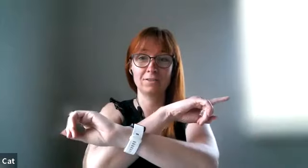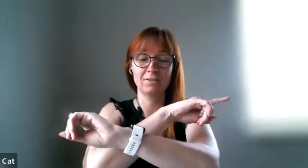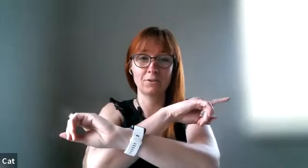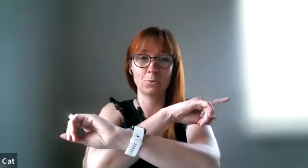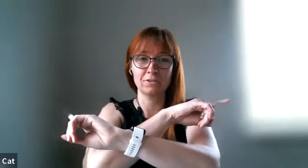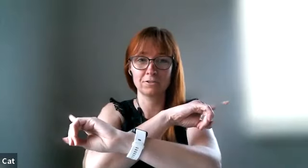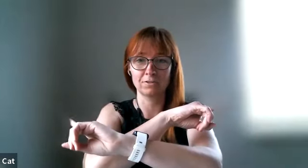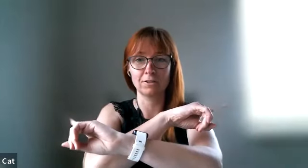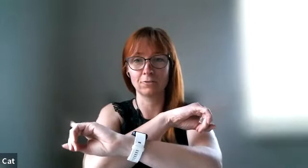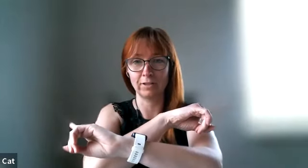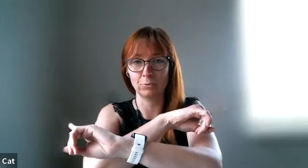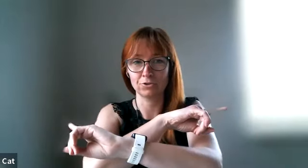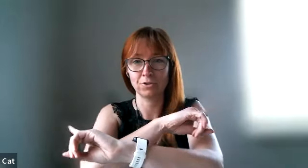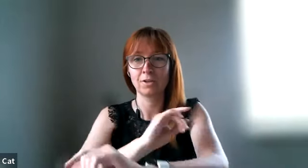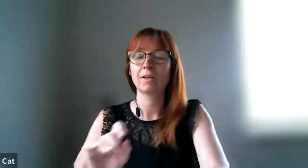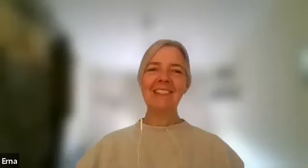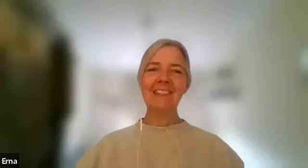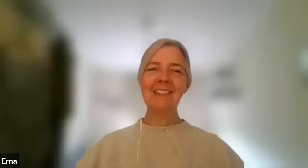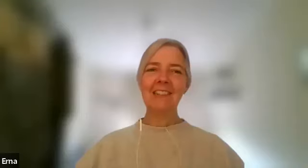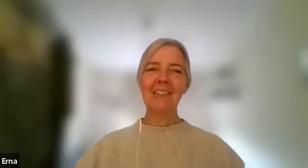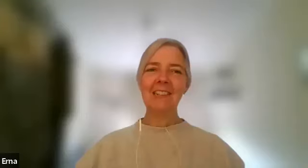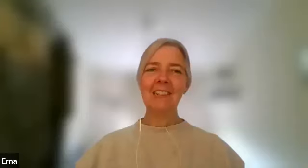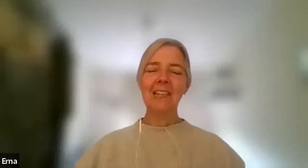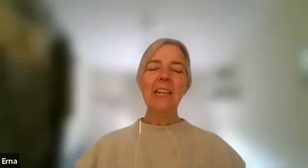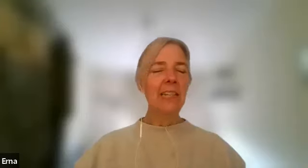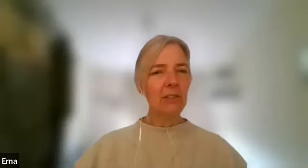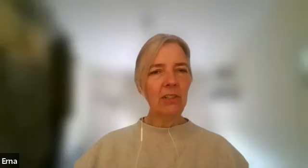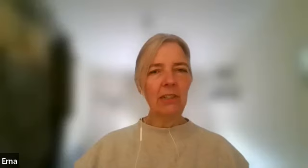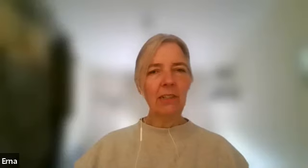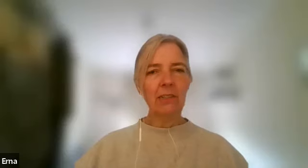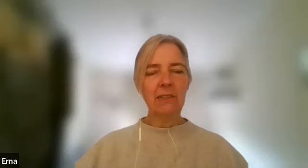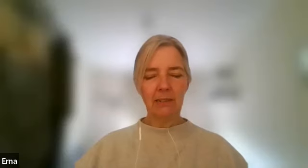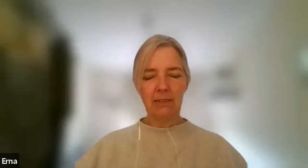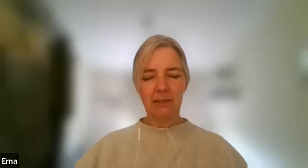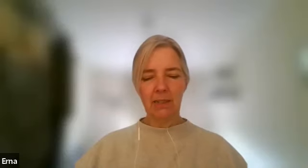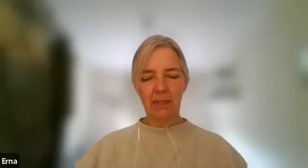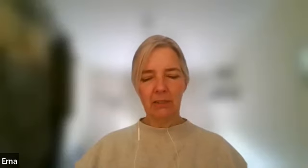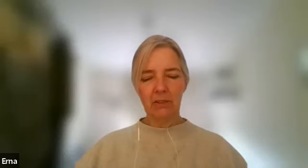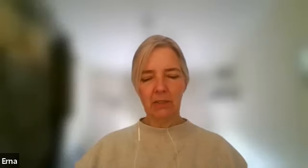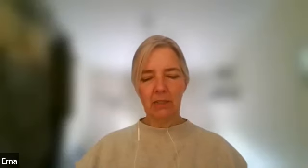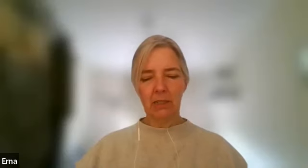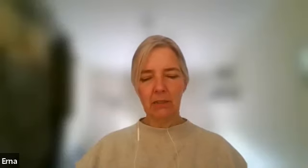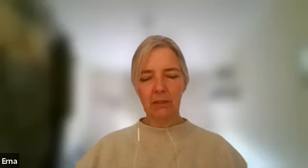the other one's uh love language yeah yeah yeah because i think that's that that is indeed